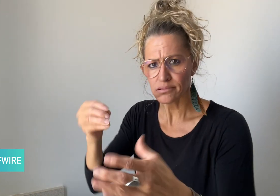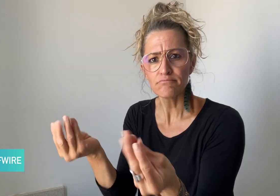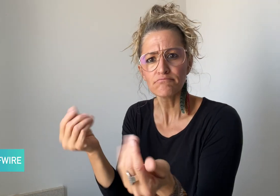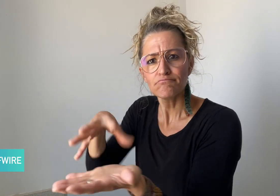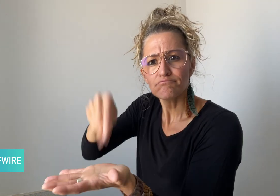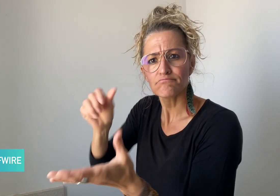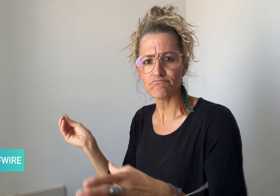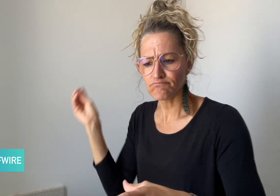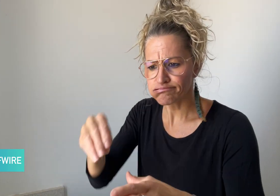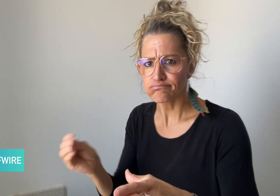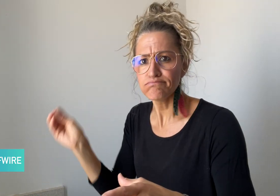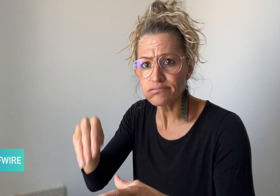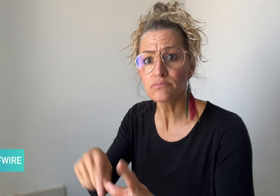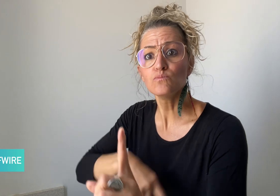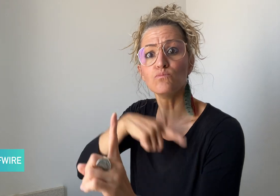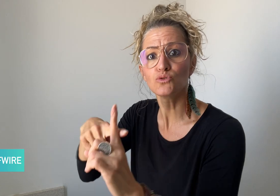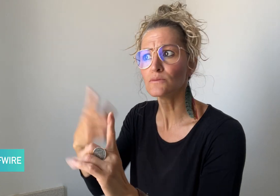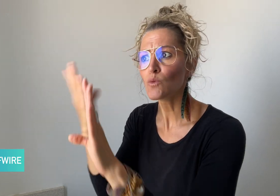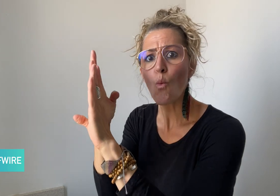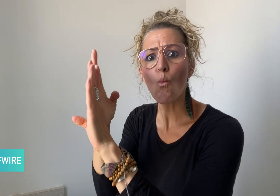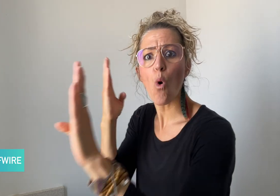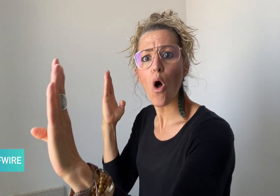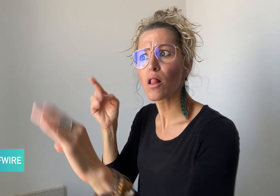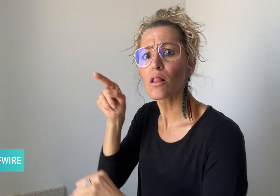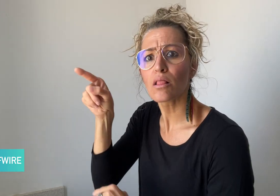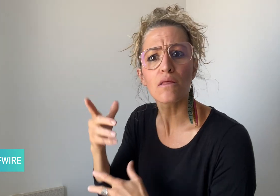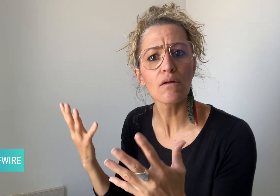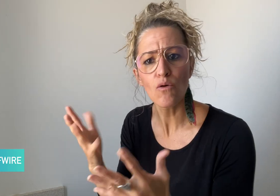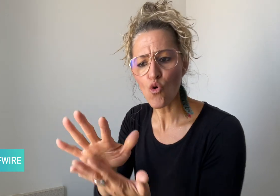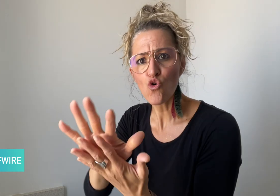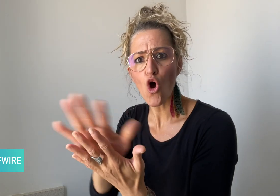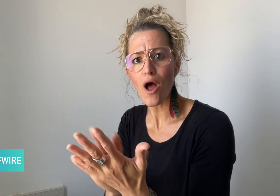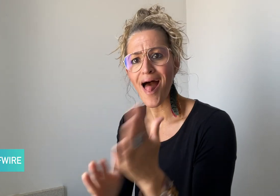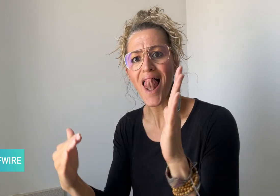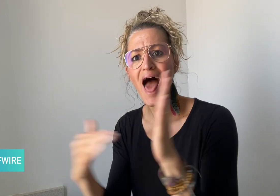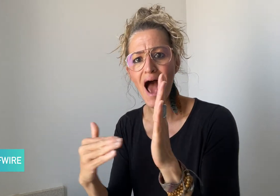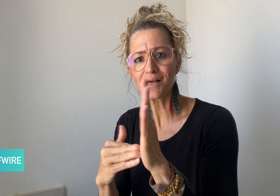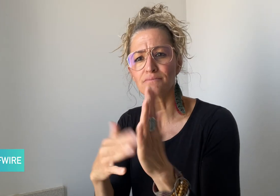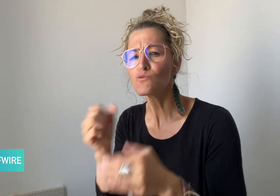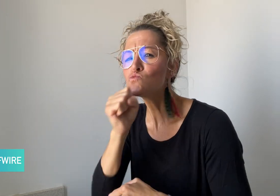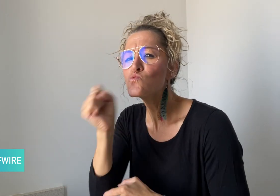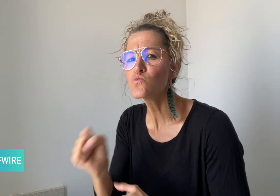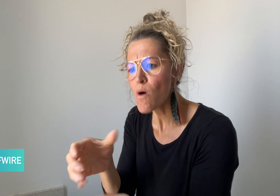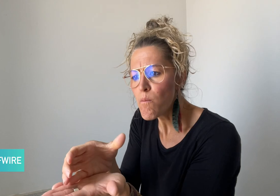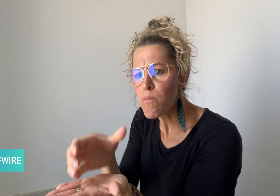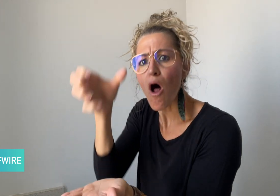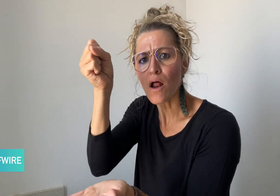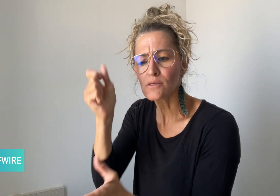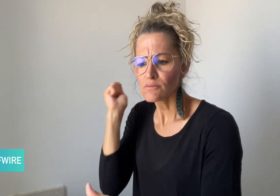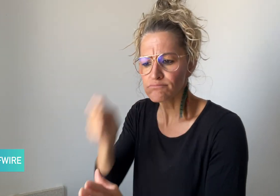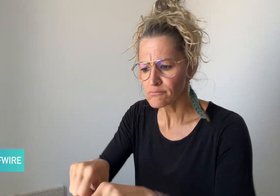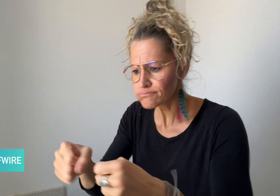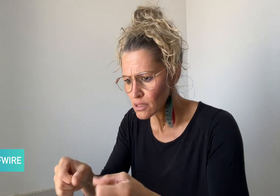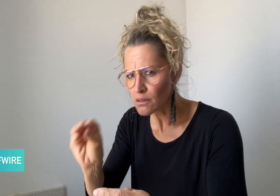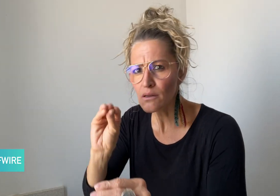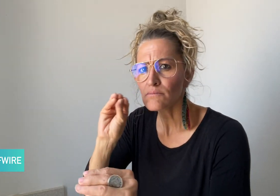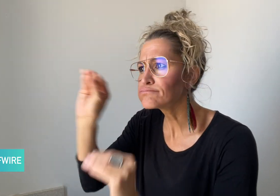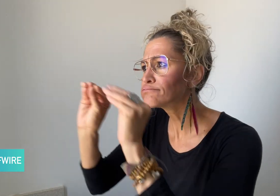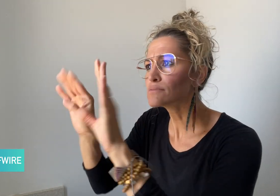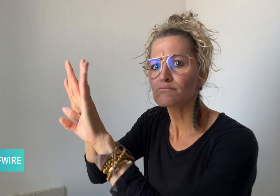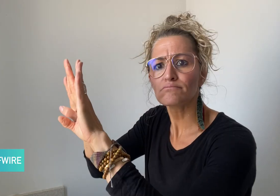walls made from colored glass squares from old bottles.